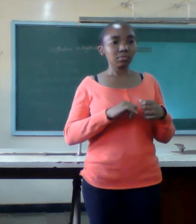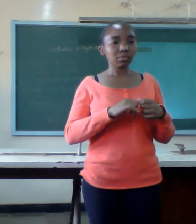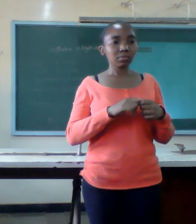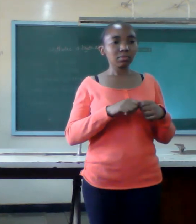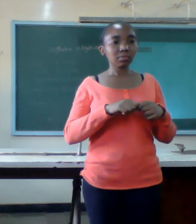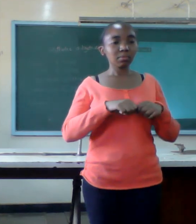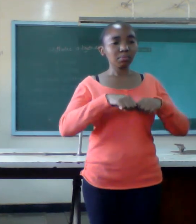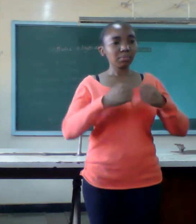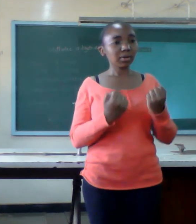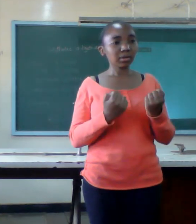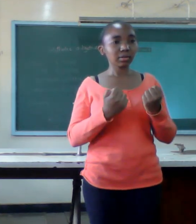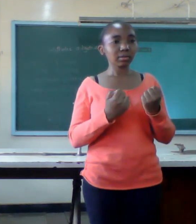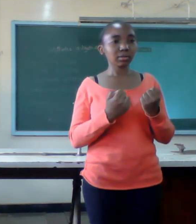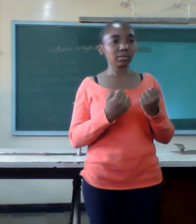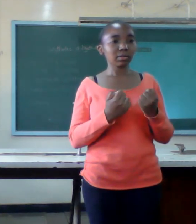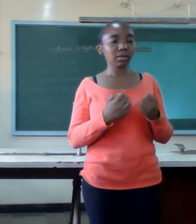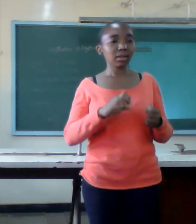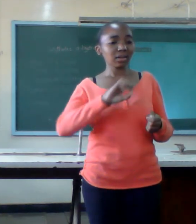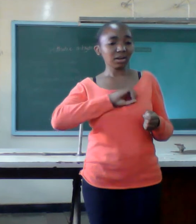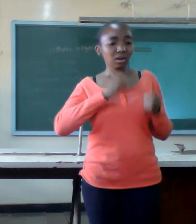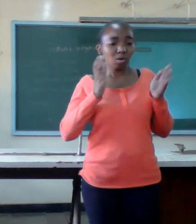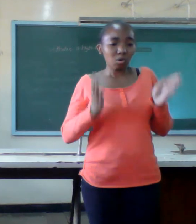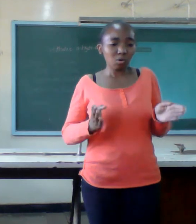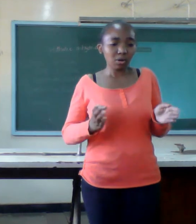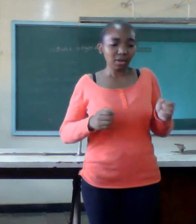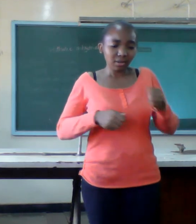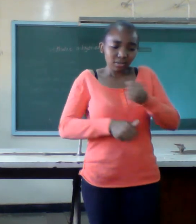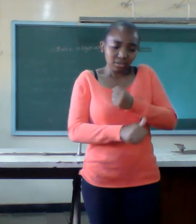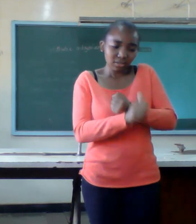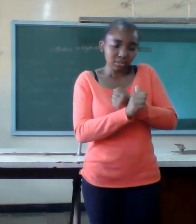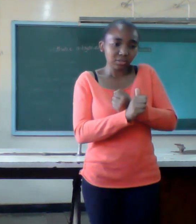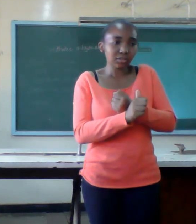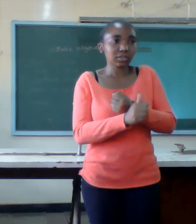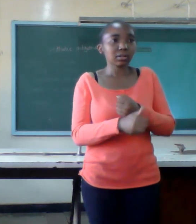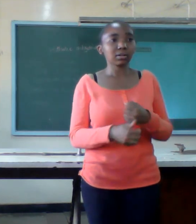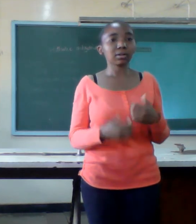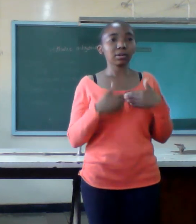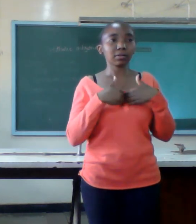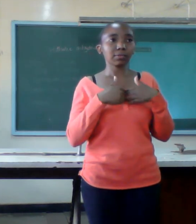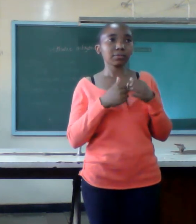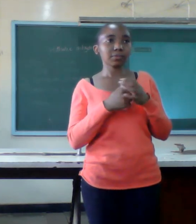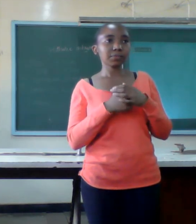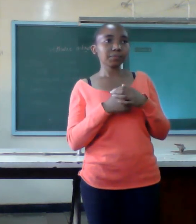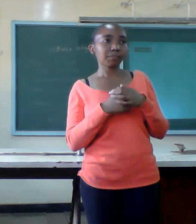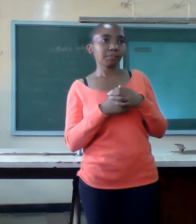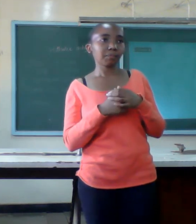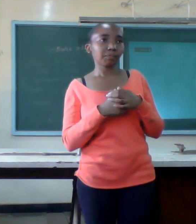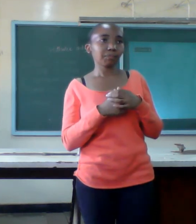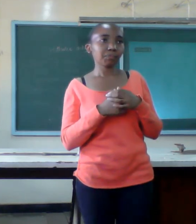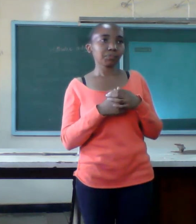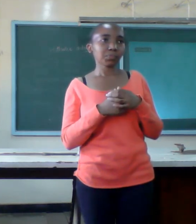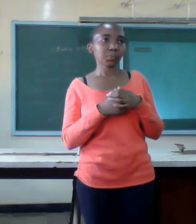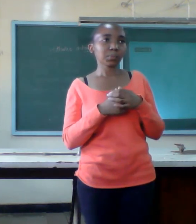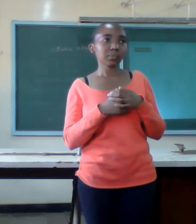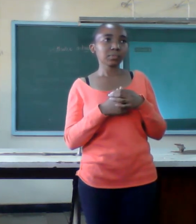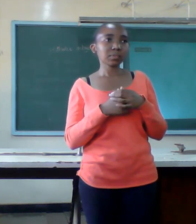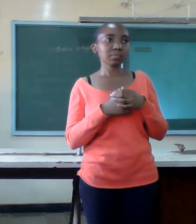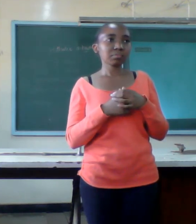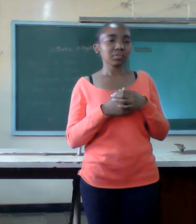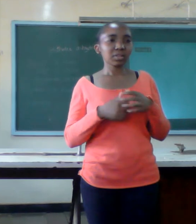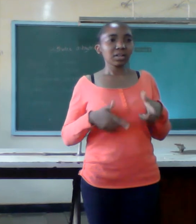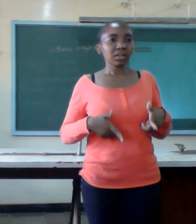to danger or some unhealth circumstances let us not be curious about our marriages